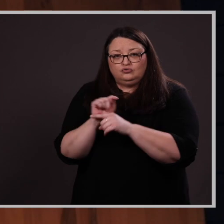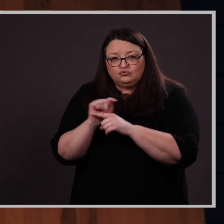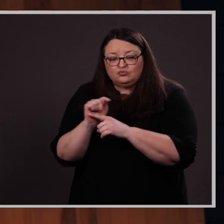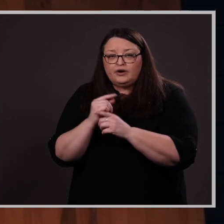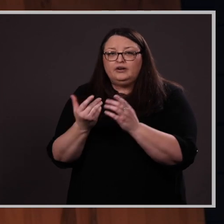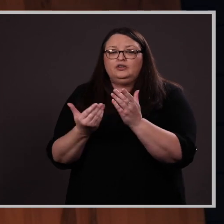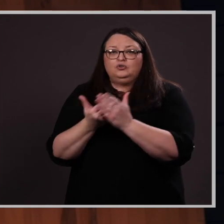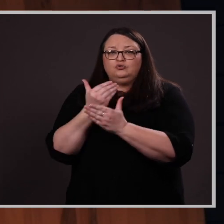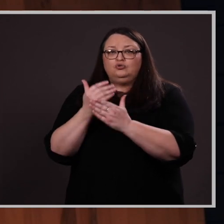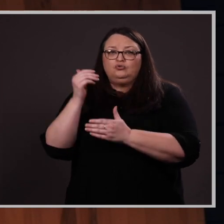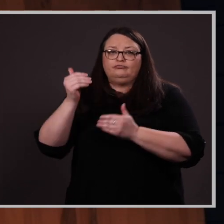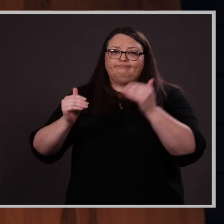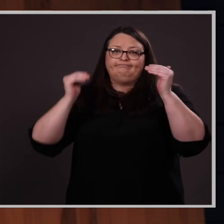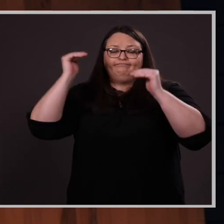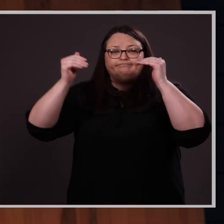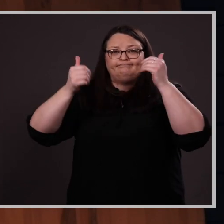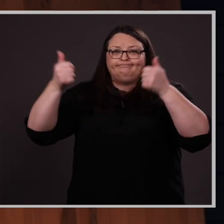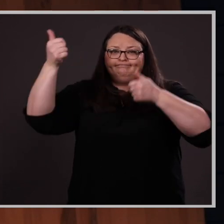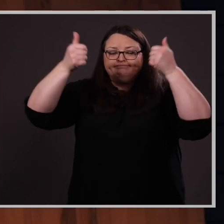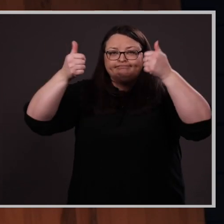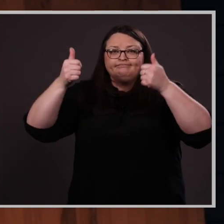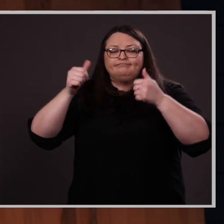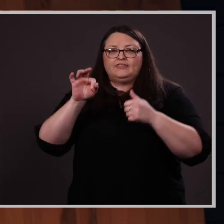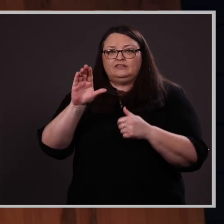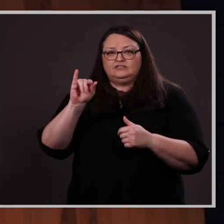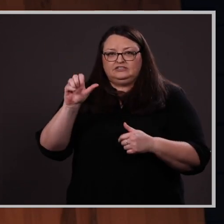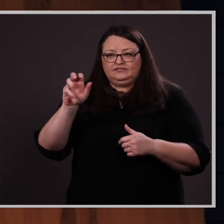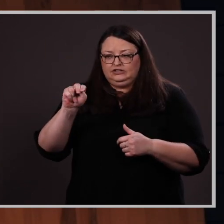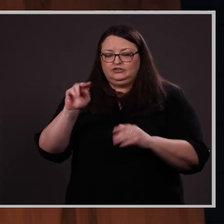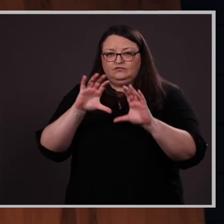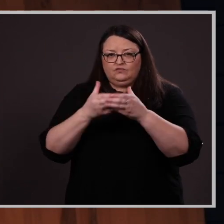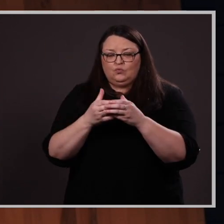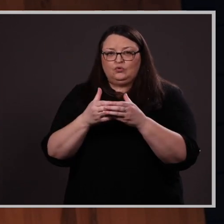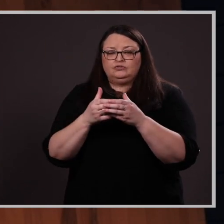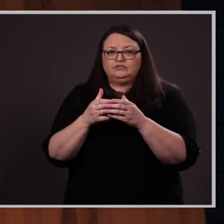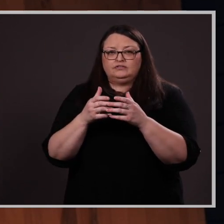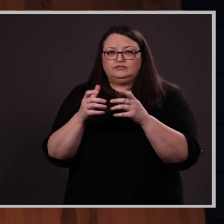new higher-ranking members of her Civilian Force Management Team, which means we are